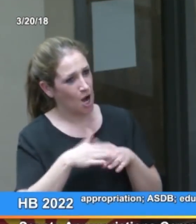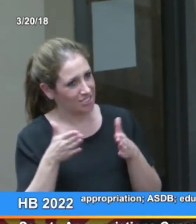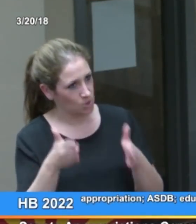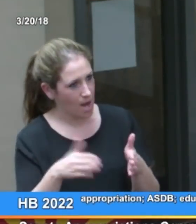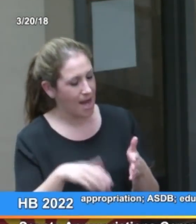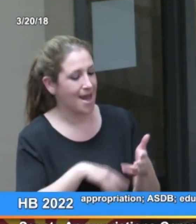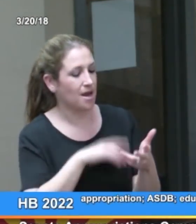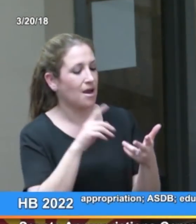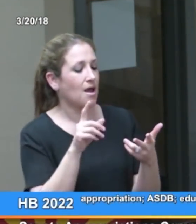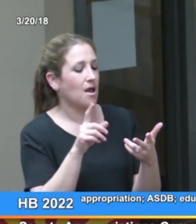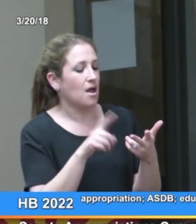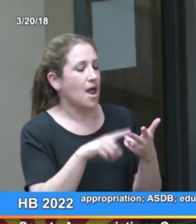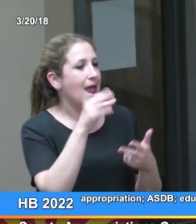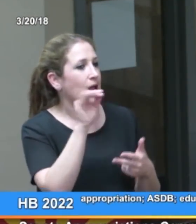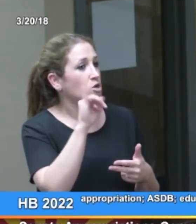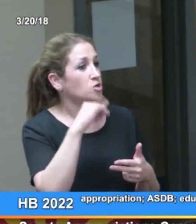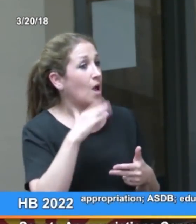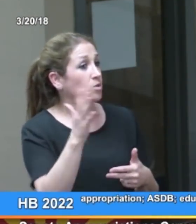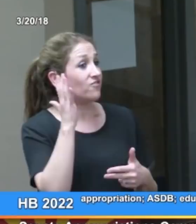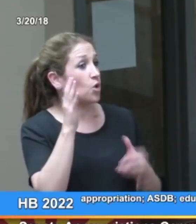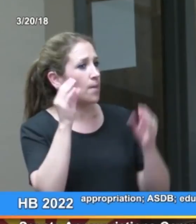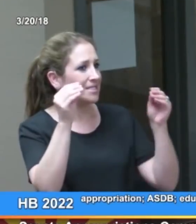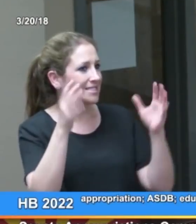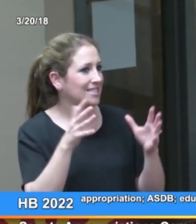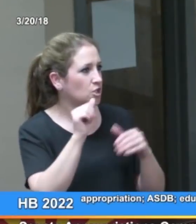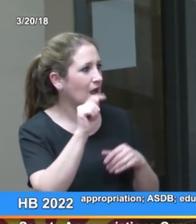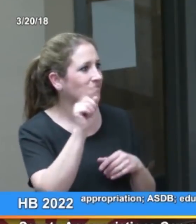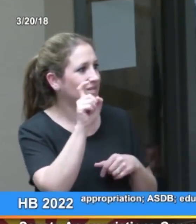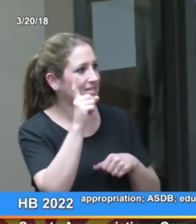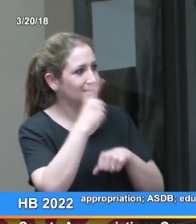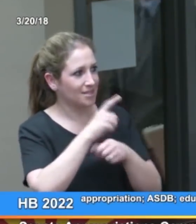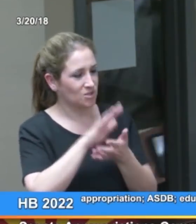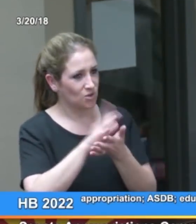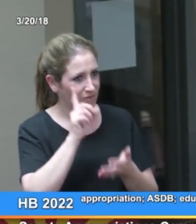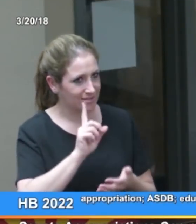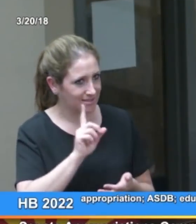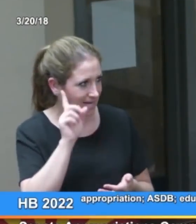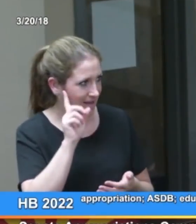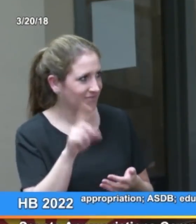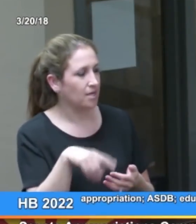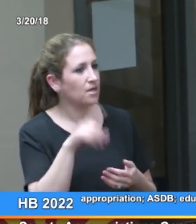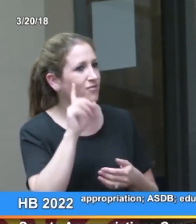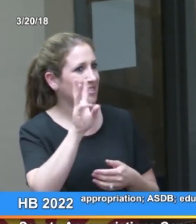and I've got a second baby on the way. I'm a former educator at the Phoenix Day School for the Deaf (PDSD).